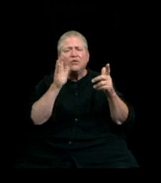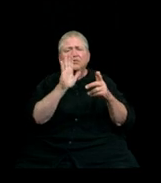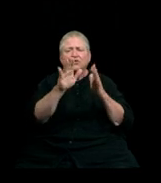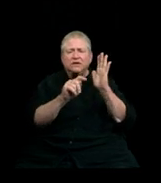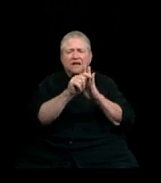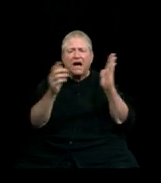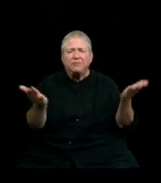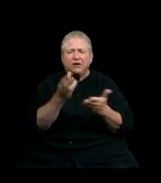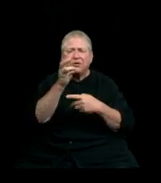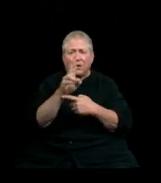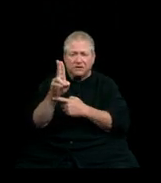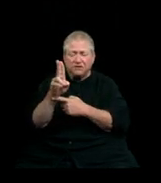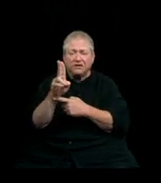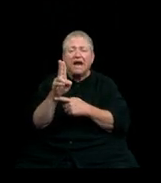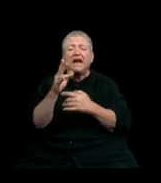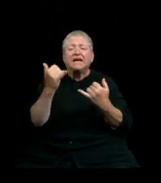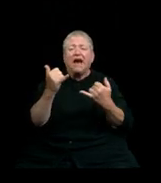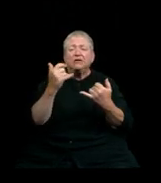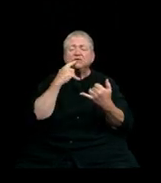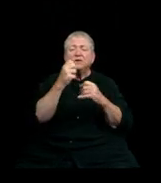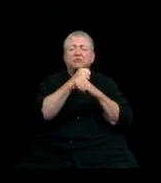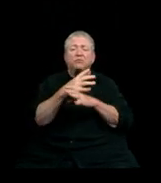And now, as we prepare to confer your degrees,